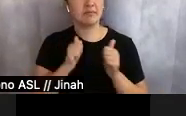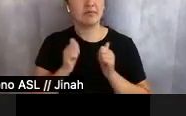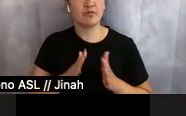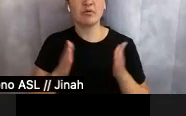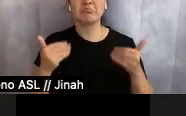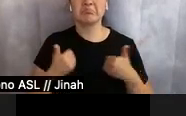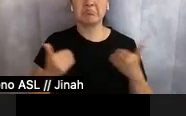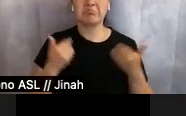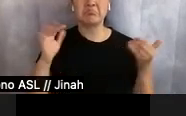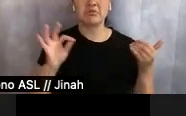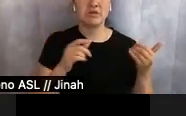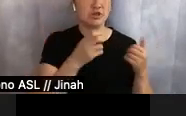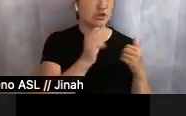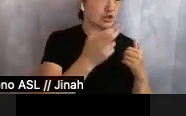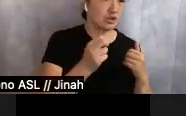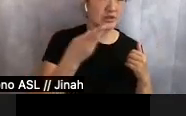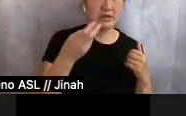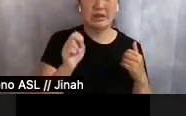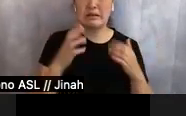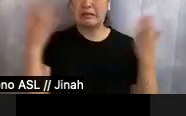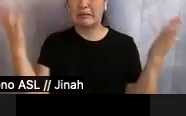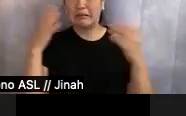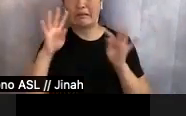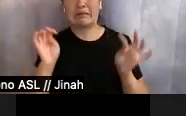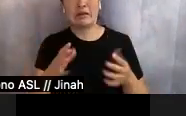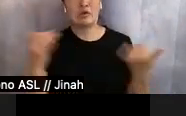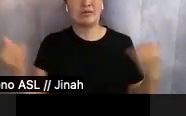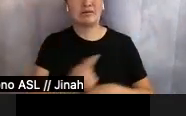mean he—I mean—well, who knows these days, right?" he laughed awkwardly. The